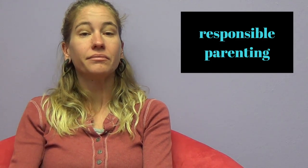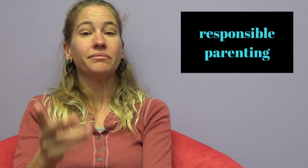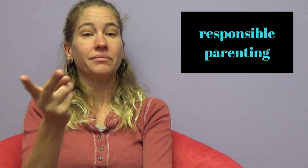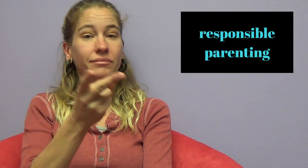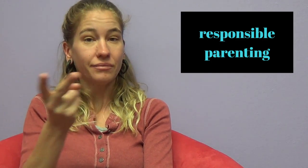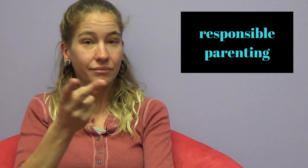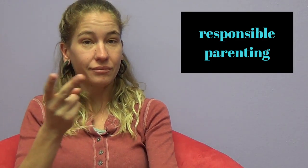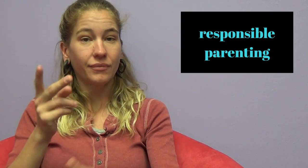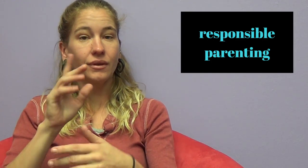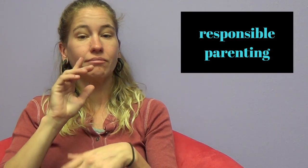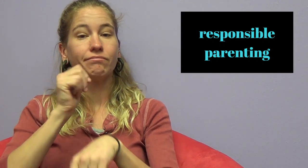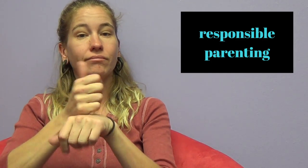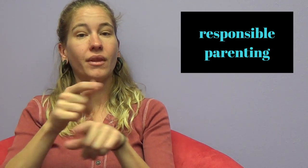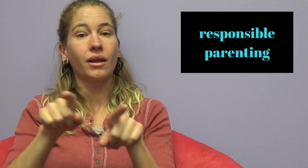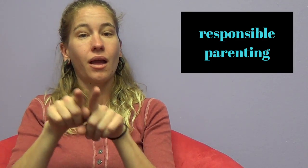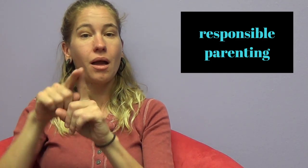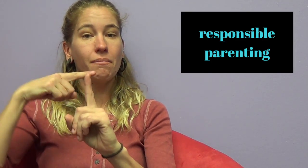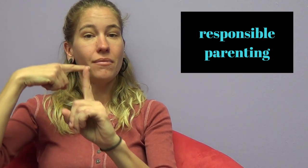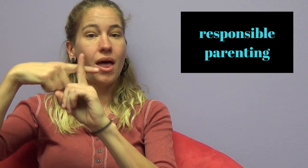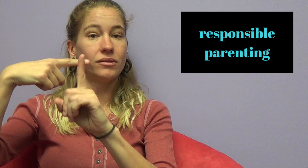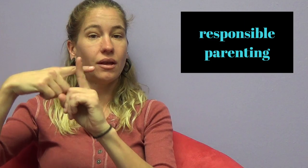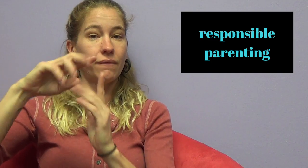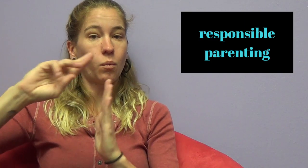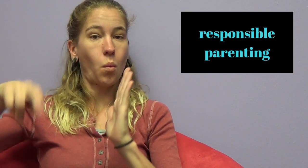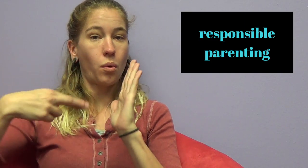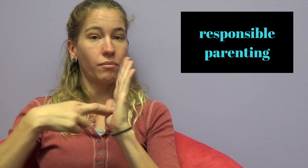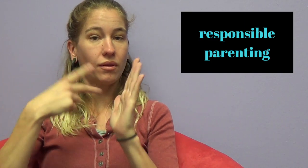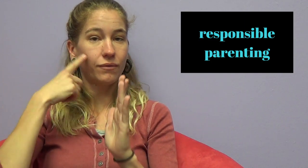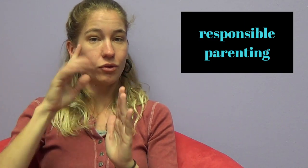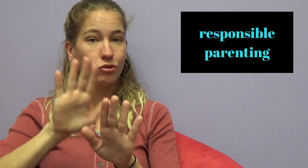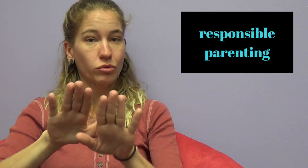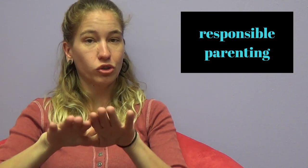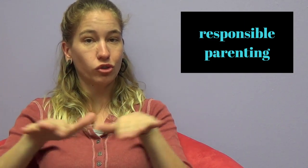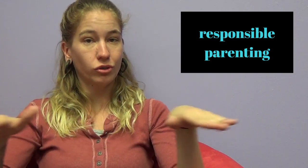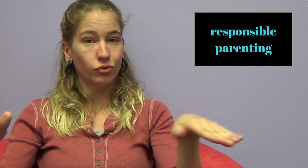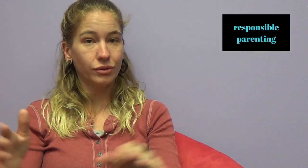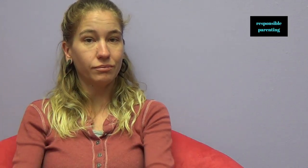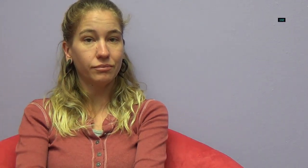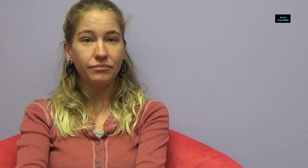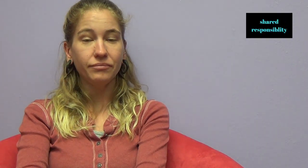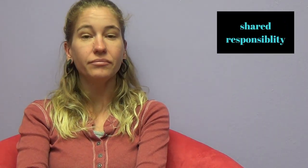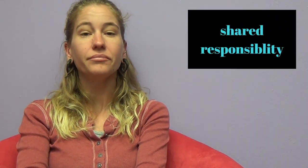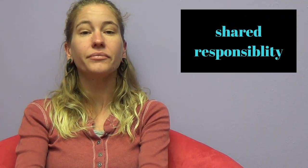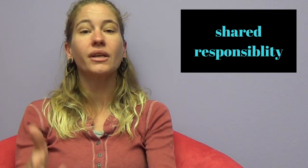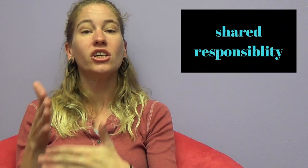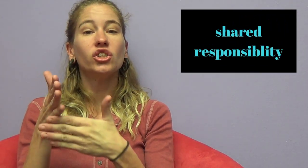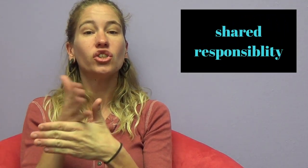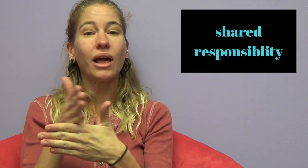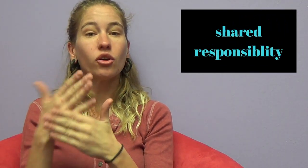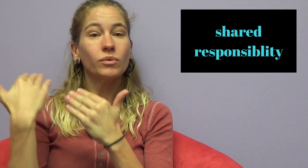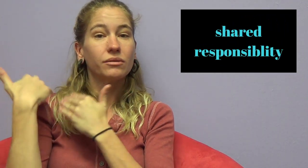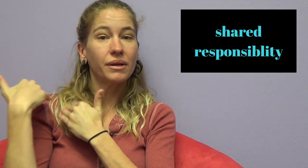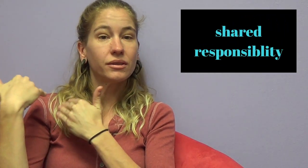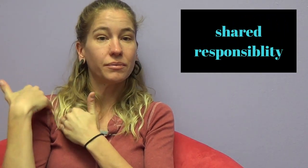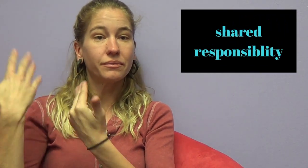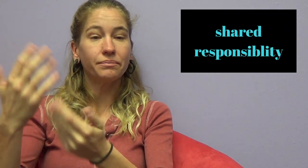The both of you are positive role models for the children. Shared responsibility.